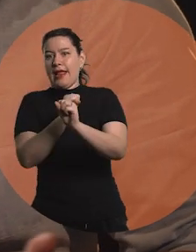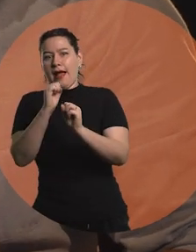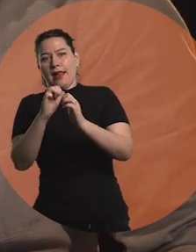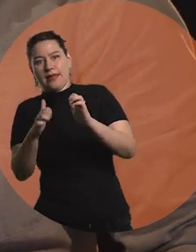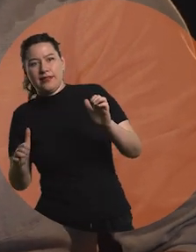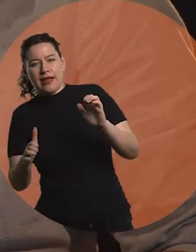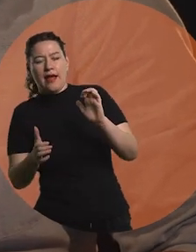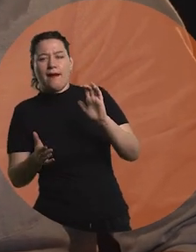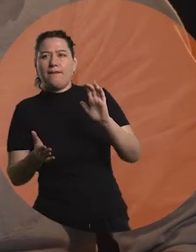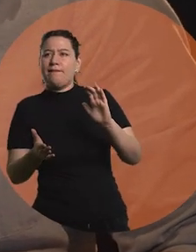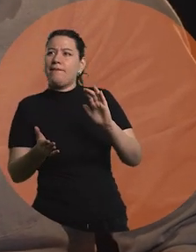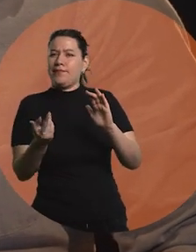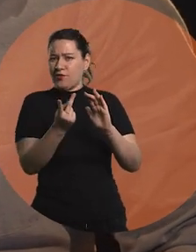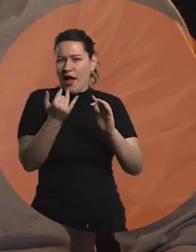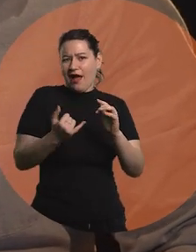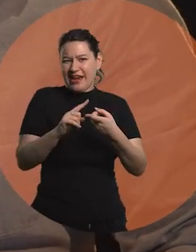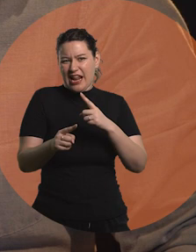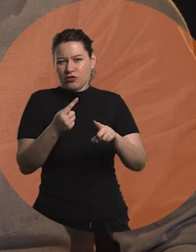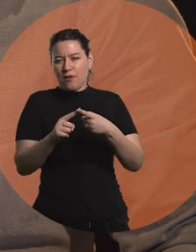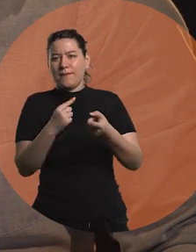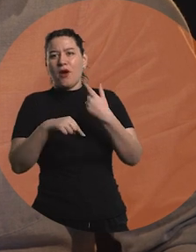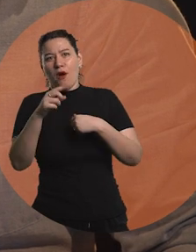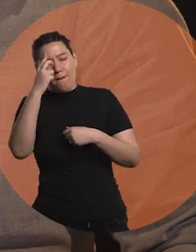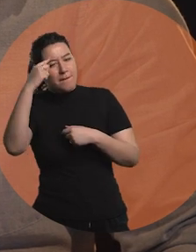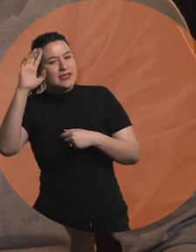involve themselves in a